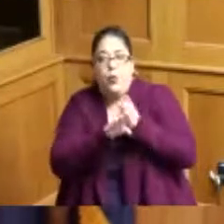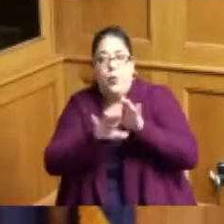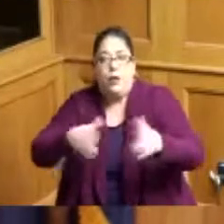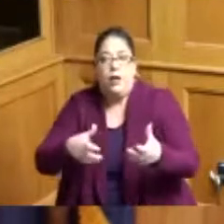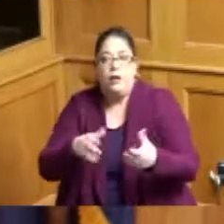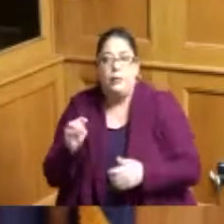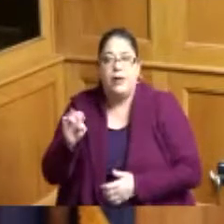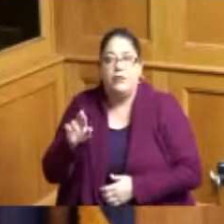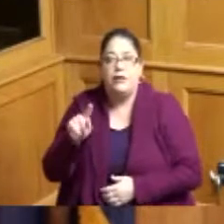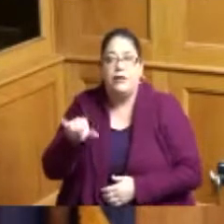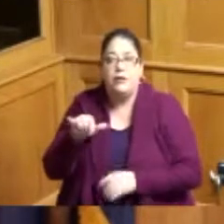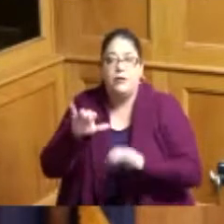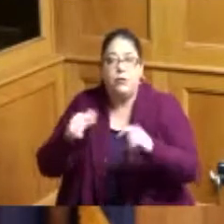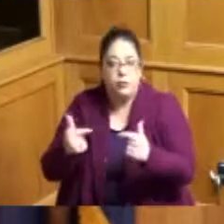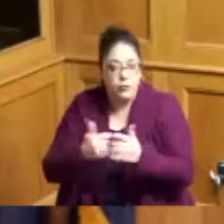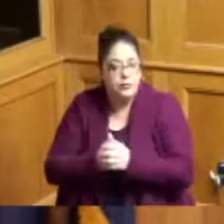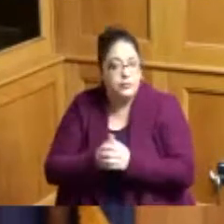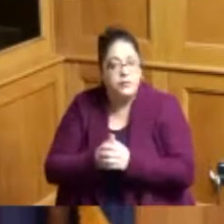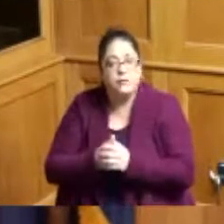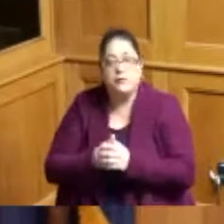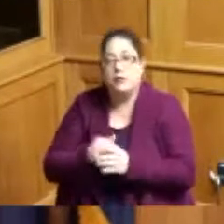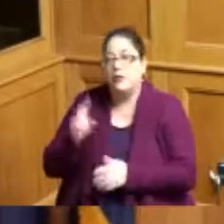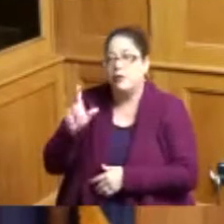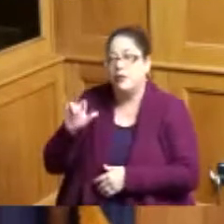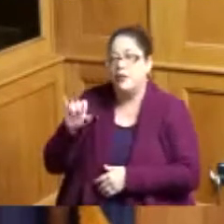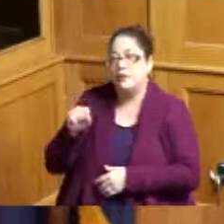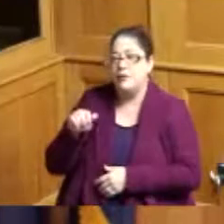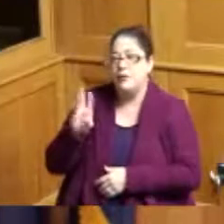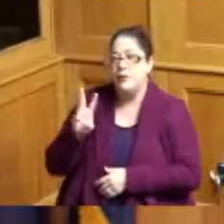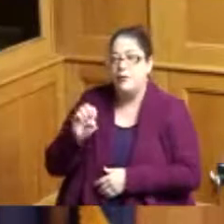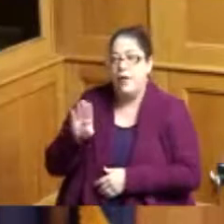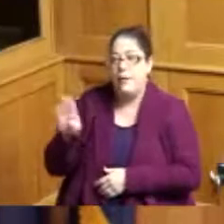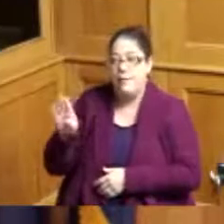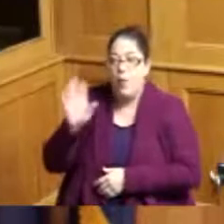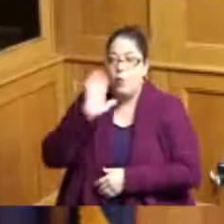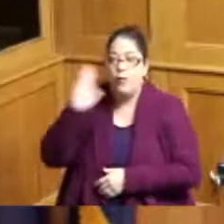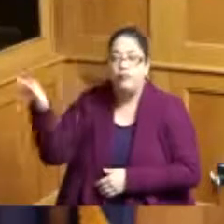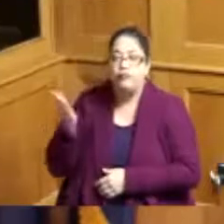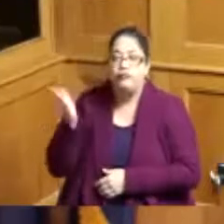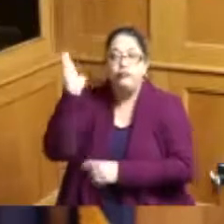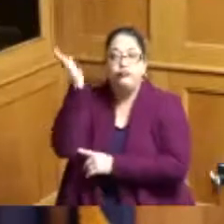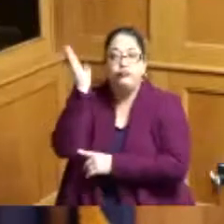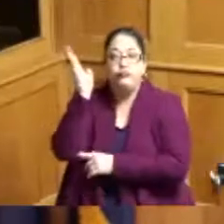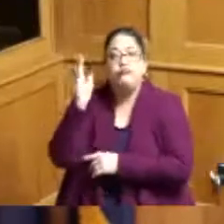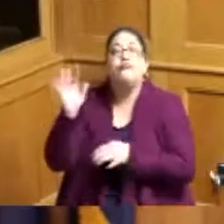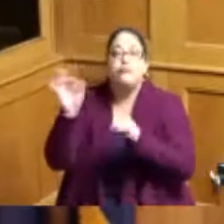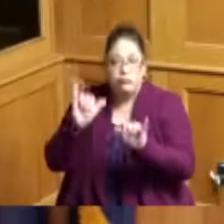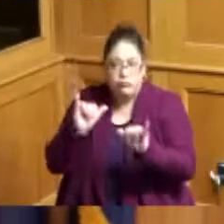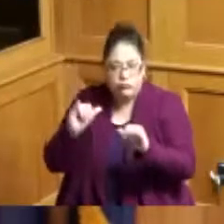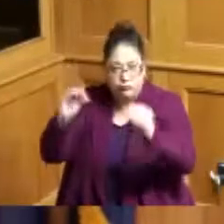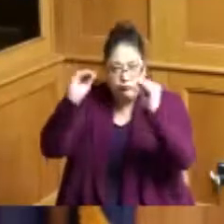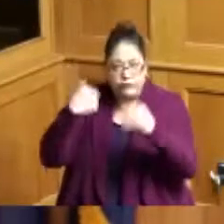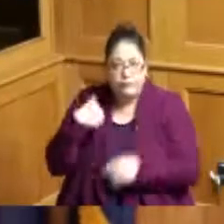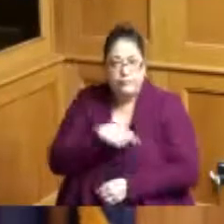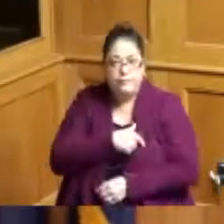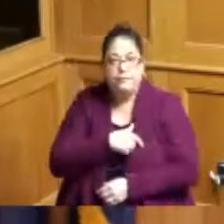I'm looking forward to Miss Lisa Webb presenting that to us I think we all received the proposal